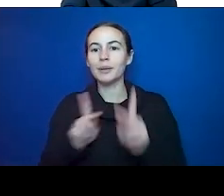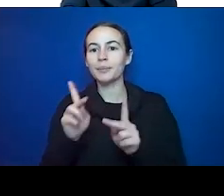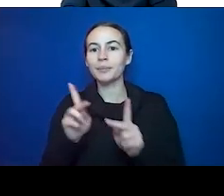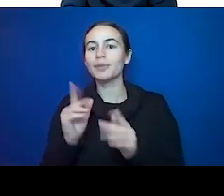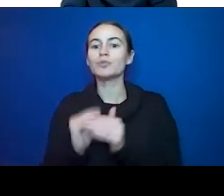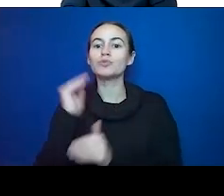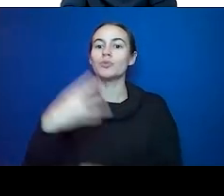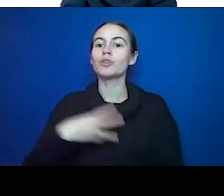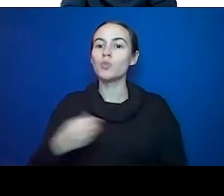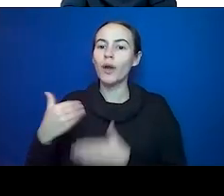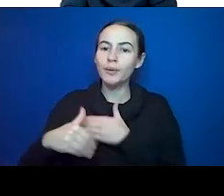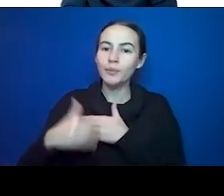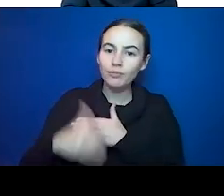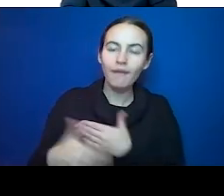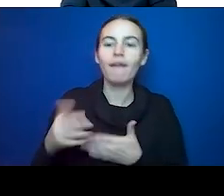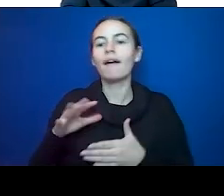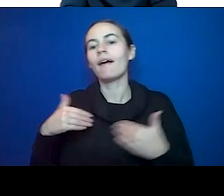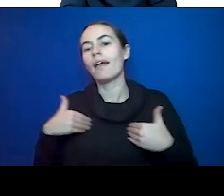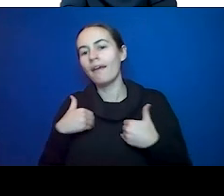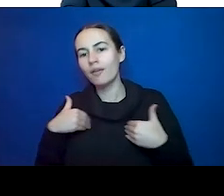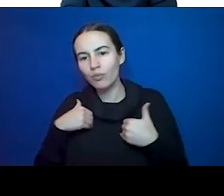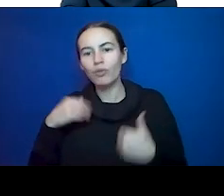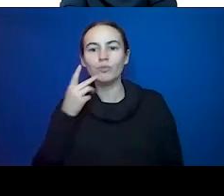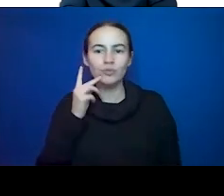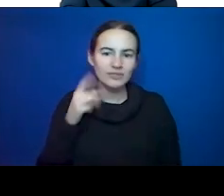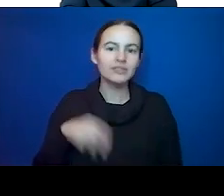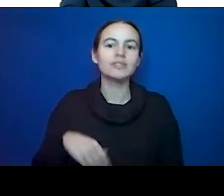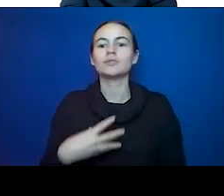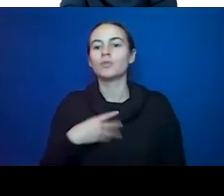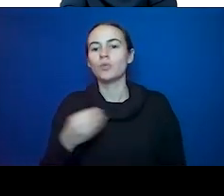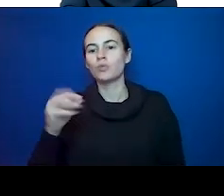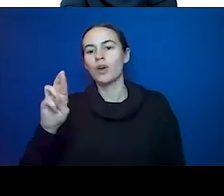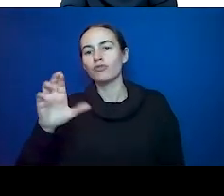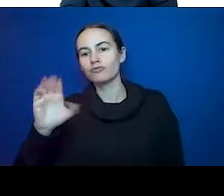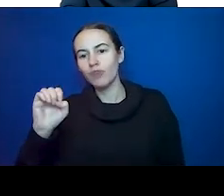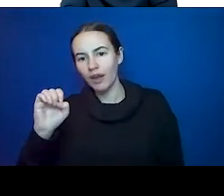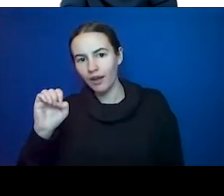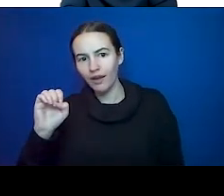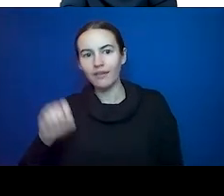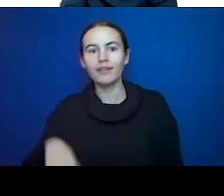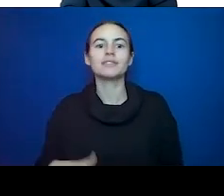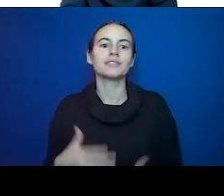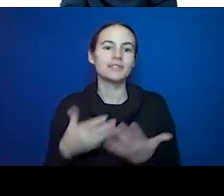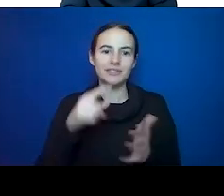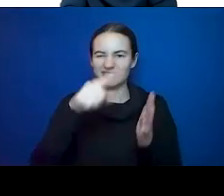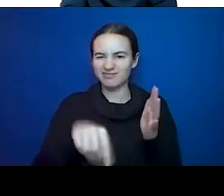much animal protein, white rice, high fructose corn syrup so that essentially if you eat a big MAC